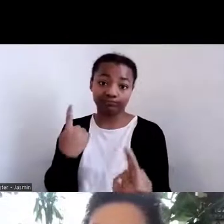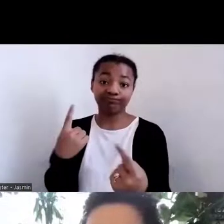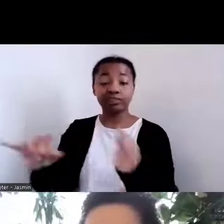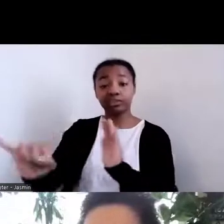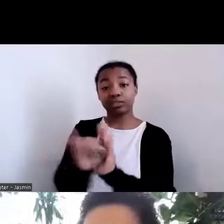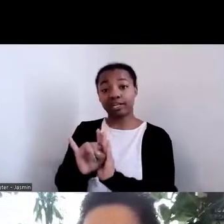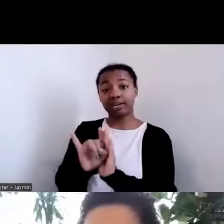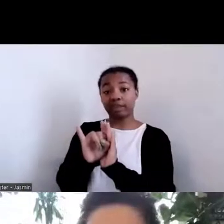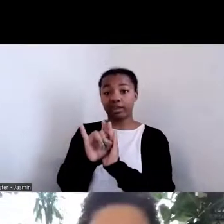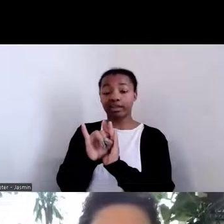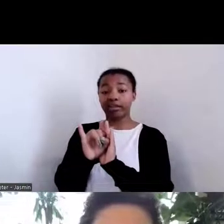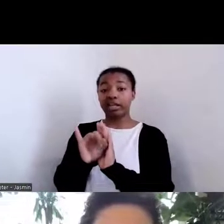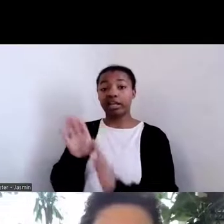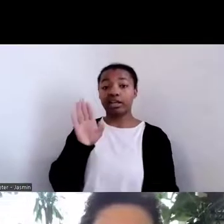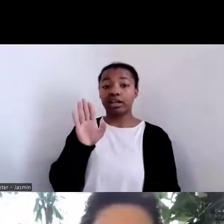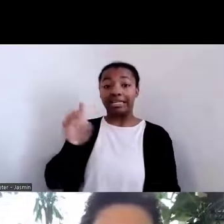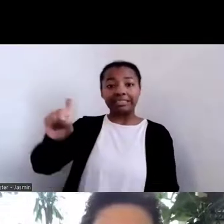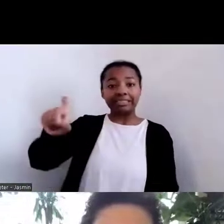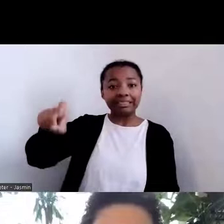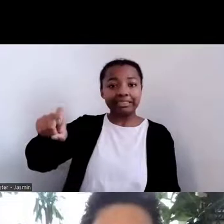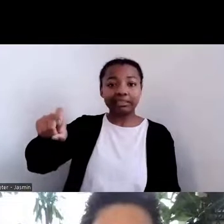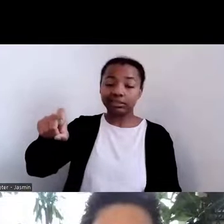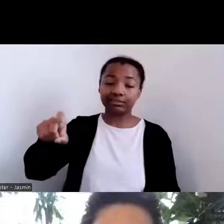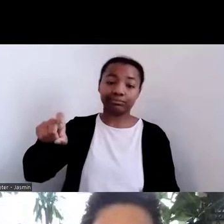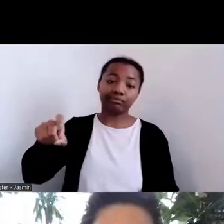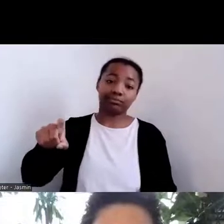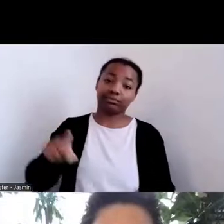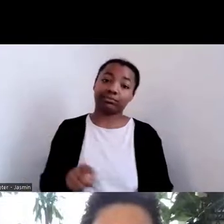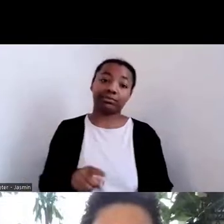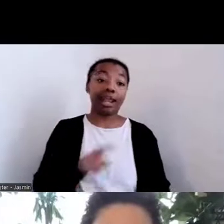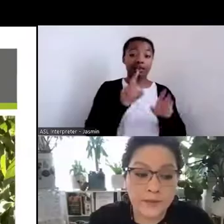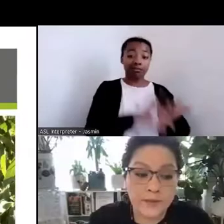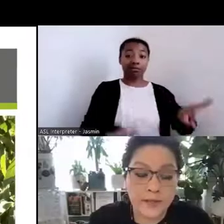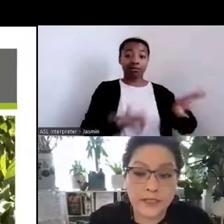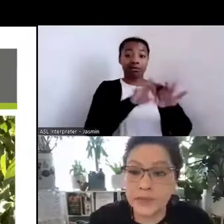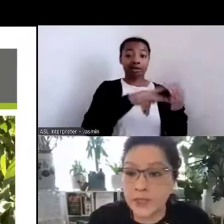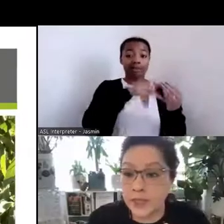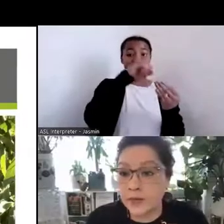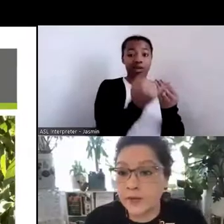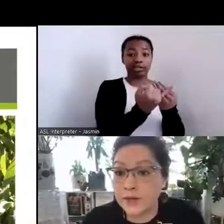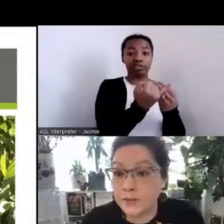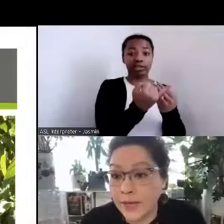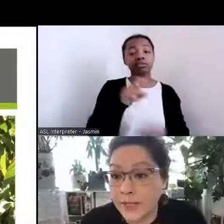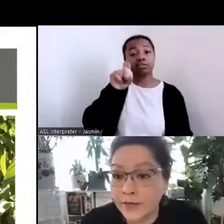needs and the critical projects that need to be made and